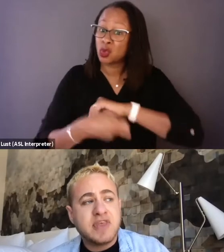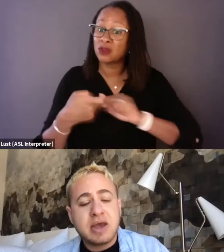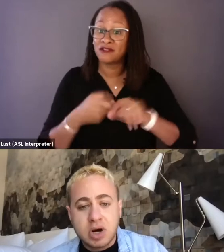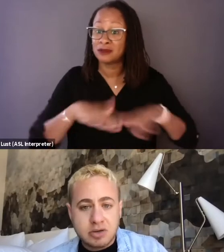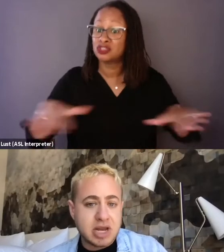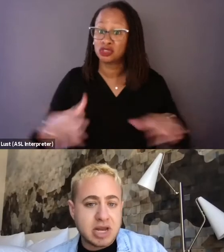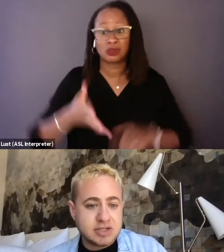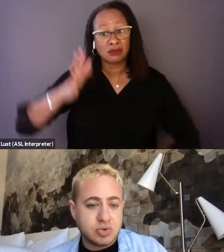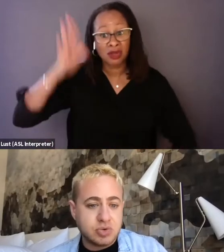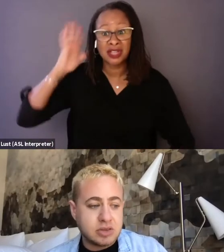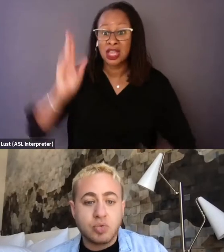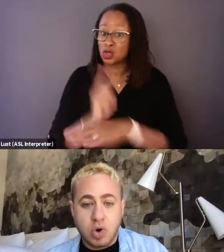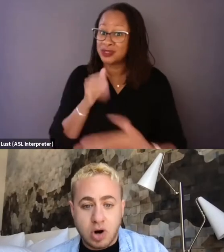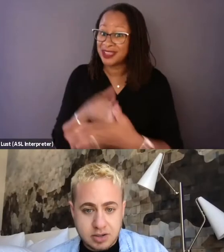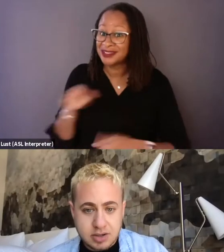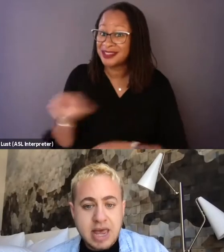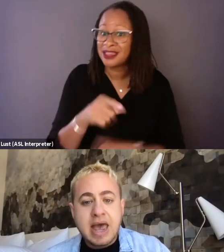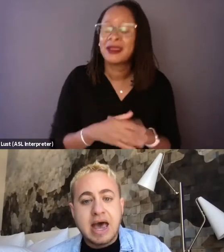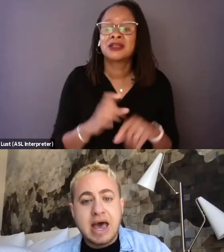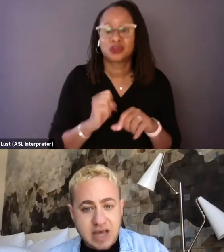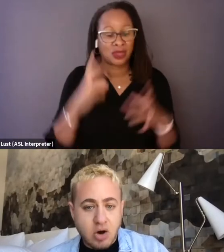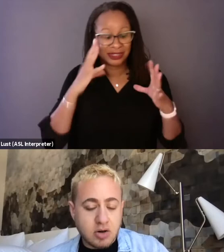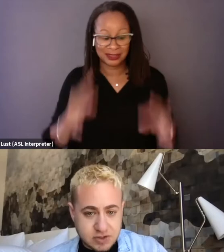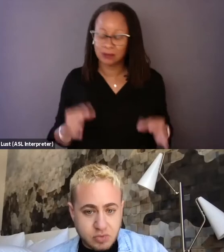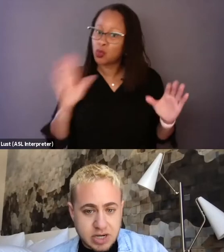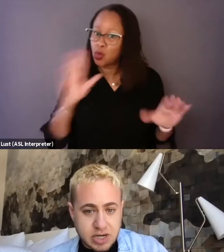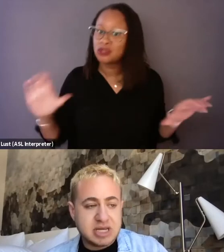but they were committed to doing the work as I also was